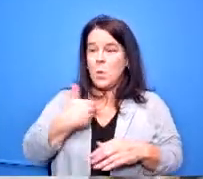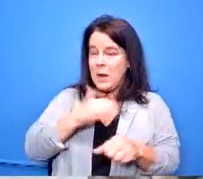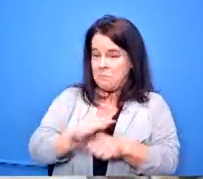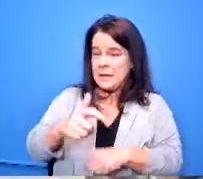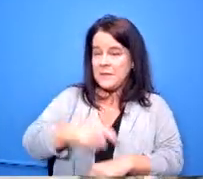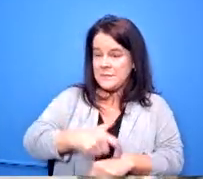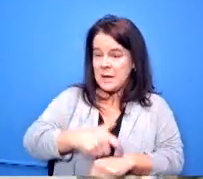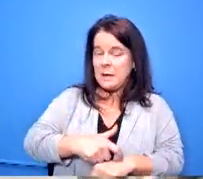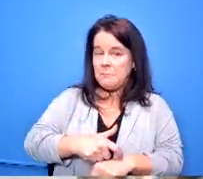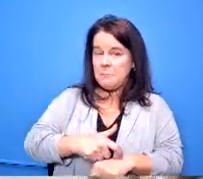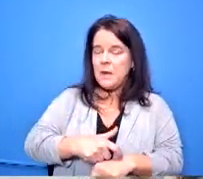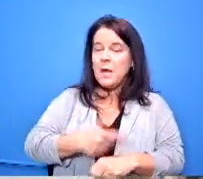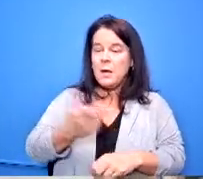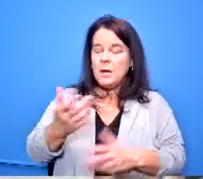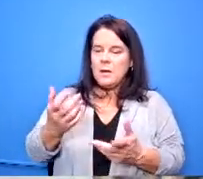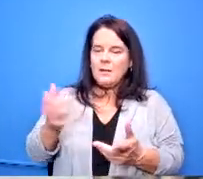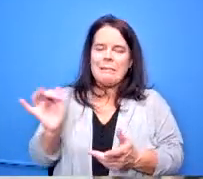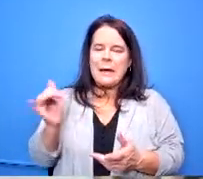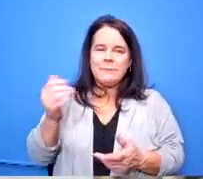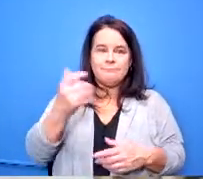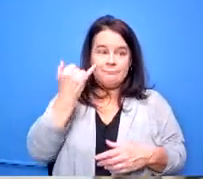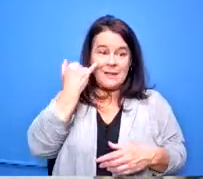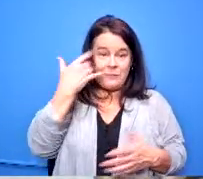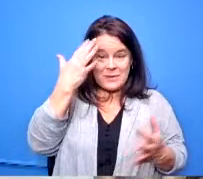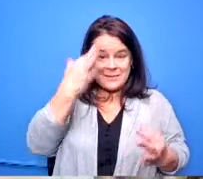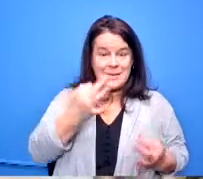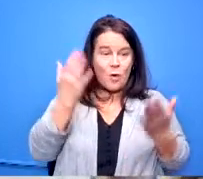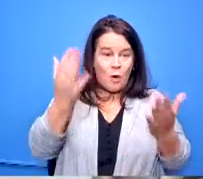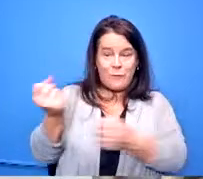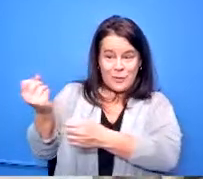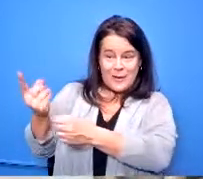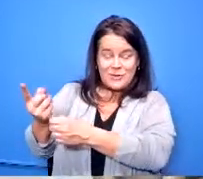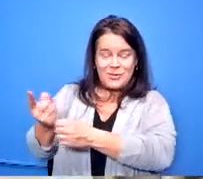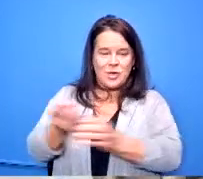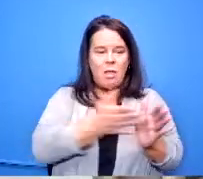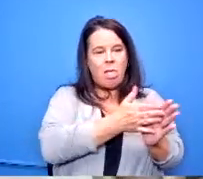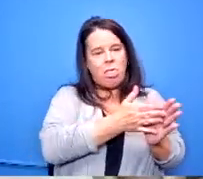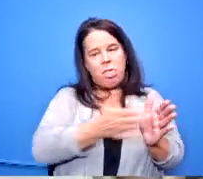when we decide we're going to offer that class for next year they have plenty of time to get all that